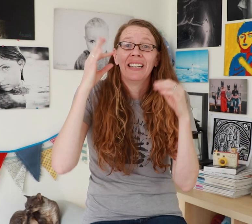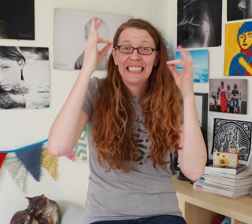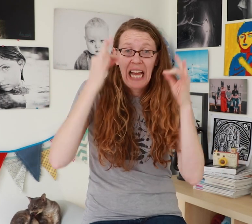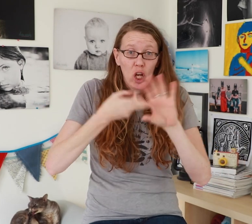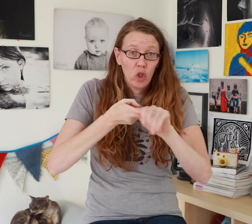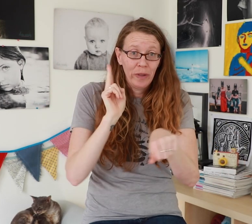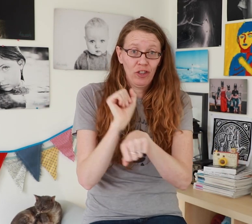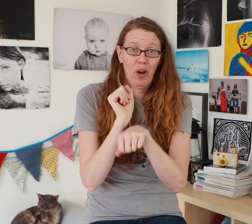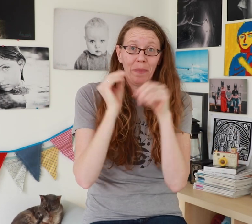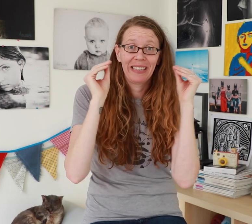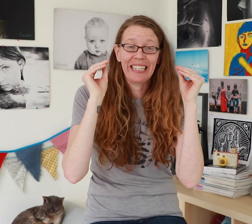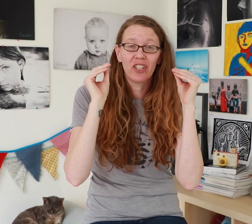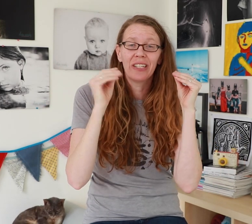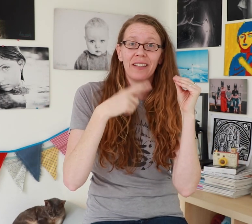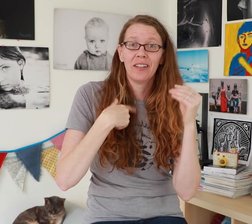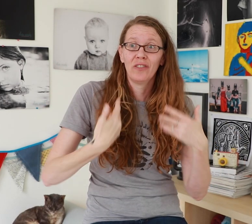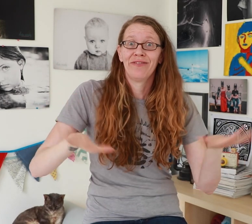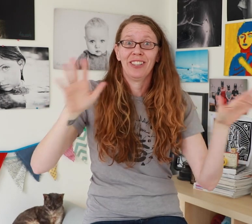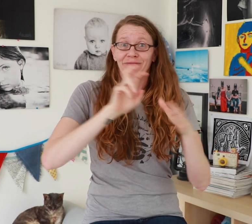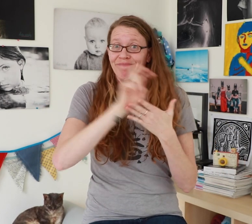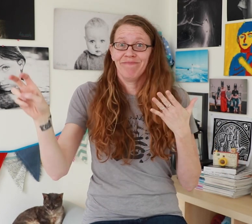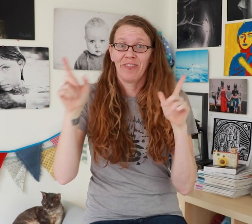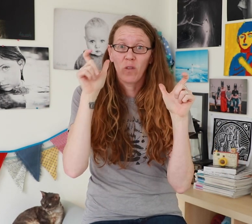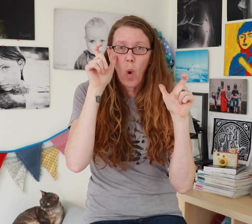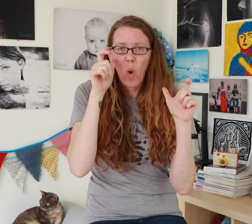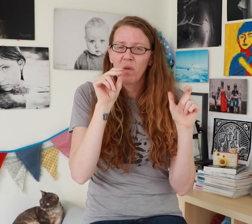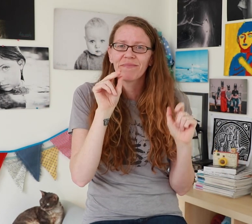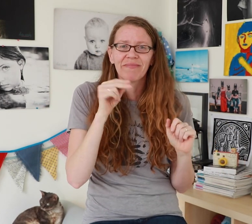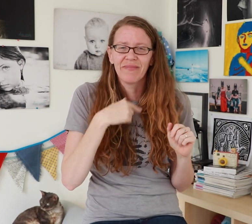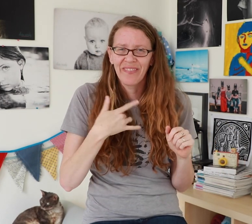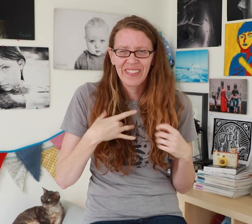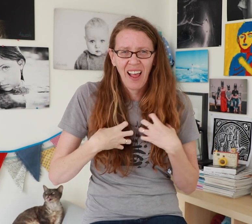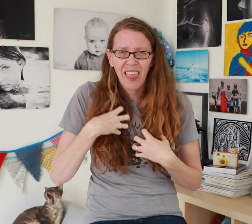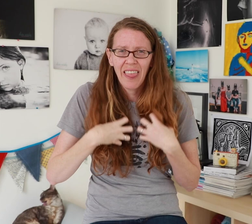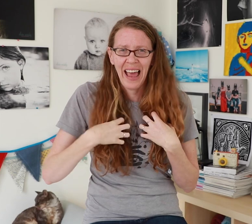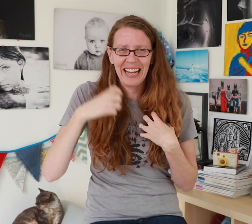When I decided to quit my teaching job, I didn’t quickly jump into photography because I still felt conflicted about the career change.